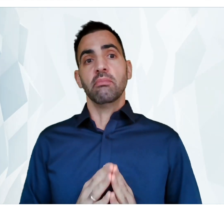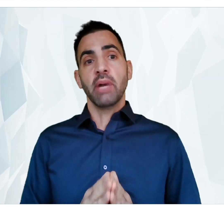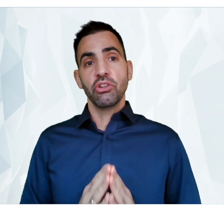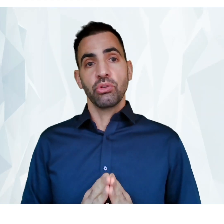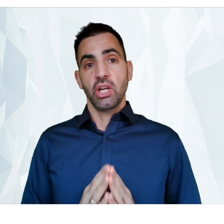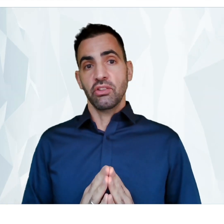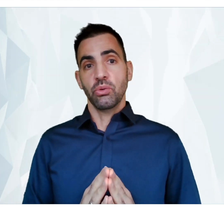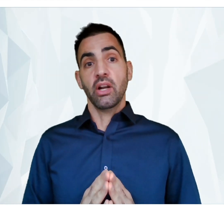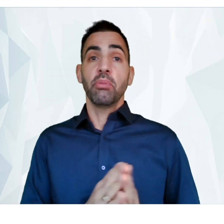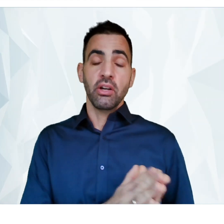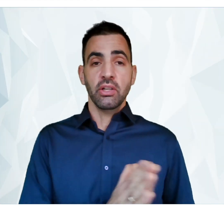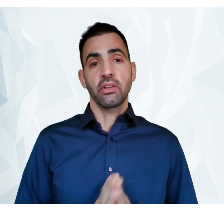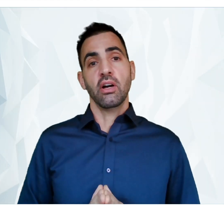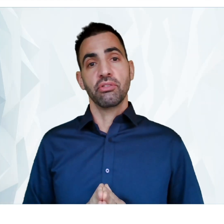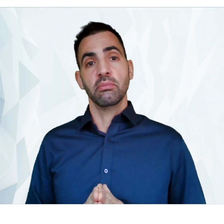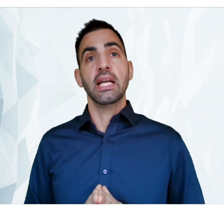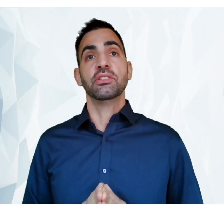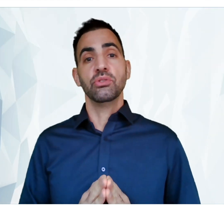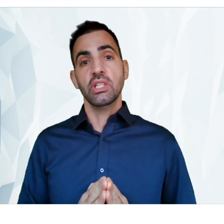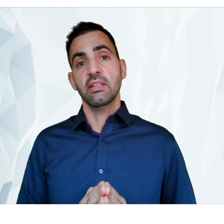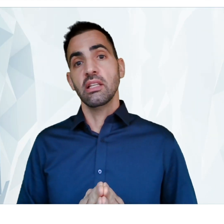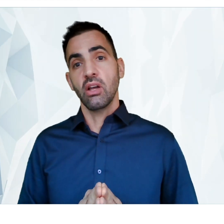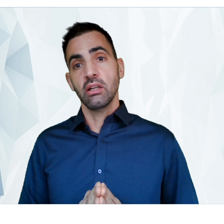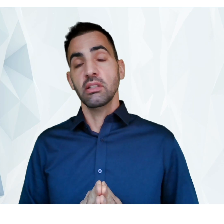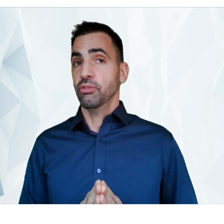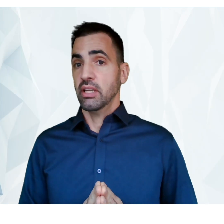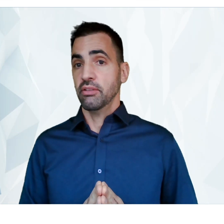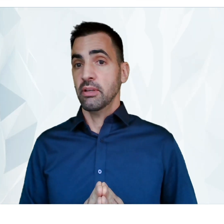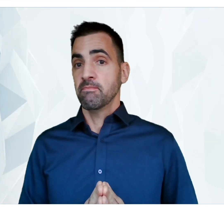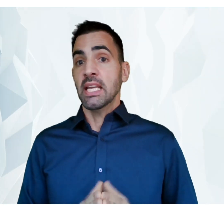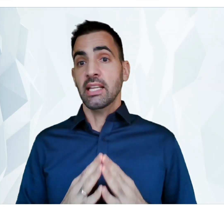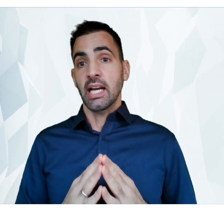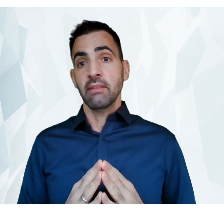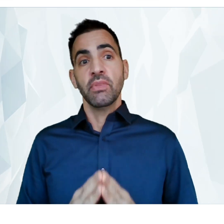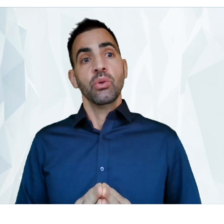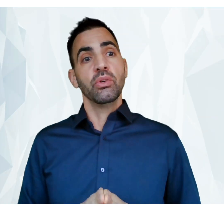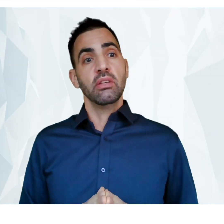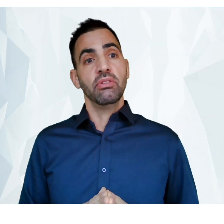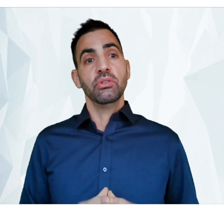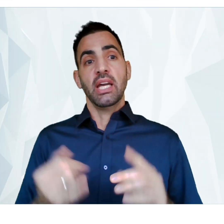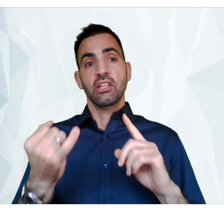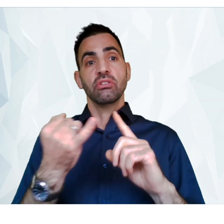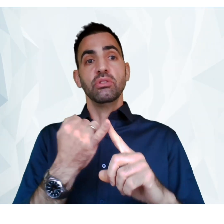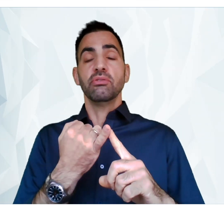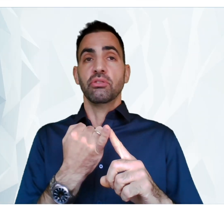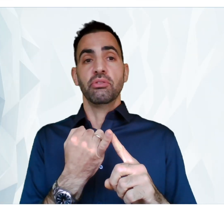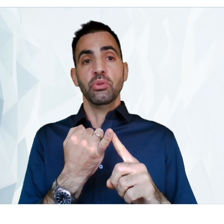Mike Torchia Esquire, a partner at the law firm SOGT LAW in Philadelphia and I will give you an exclusive overview